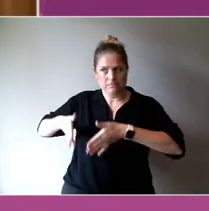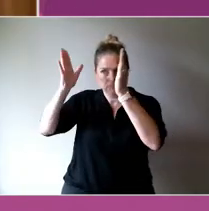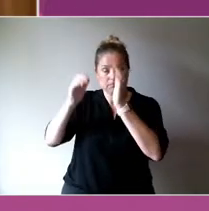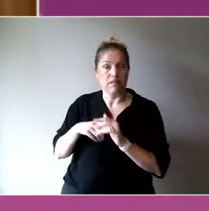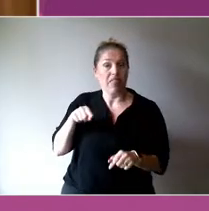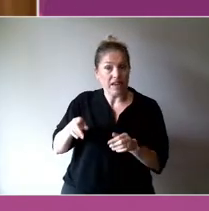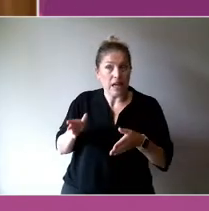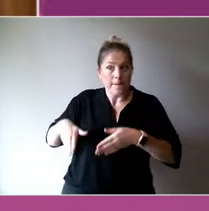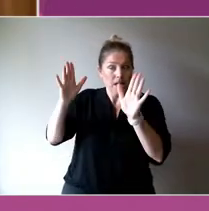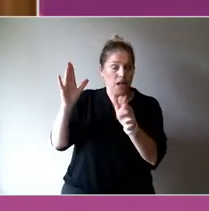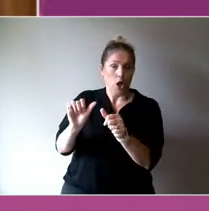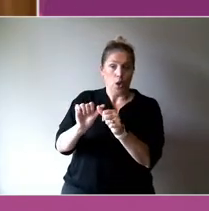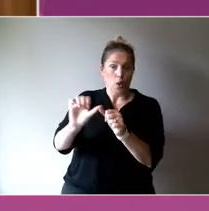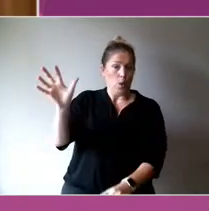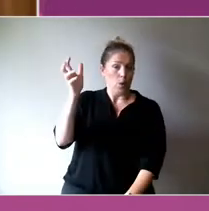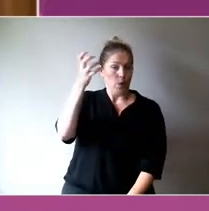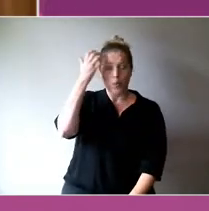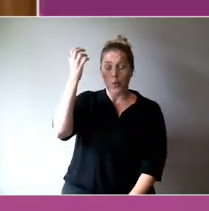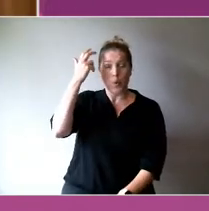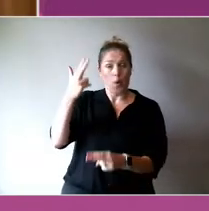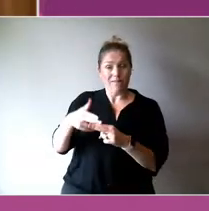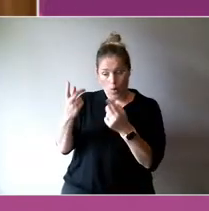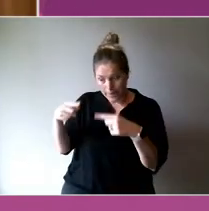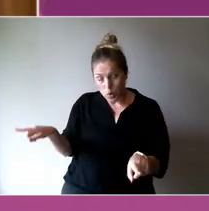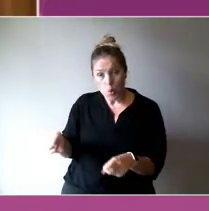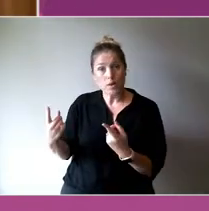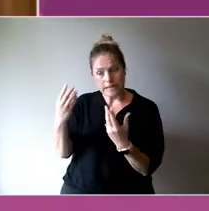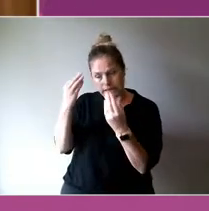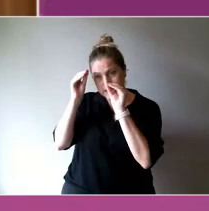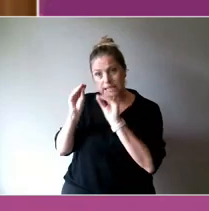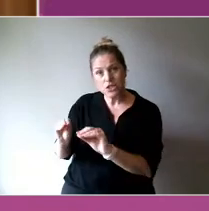meet.